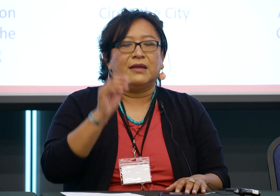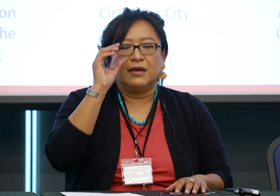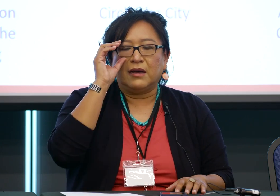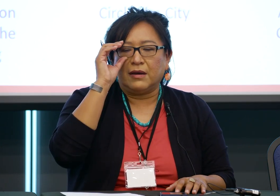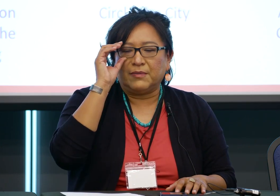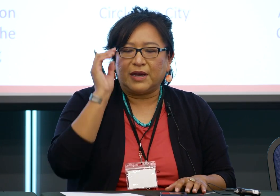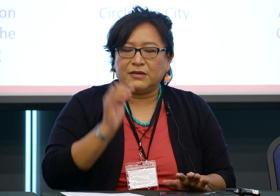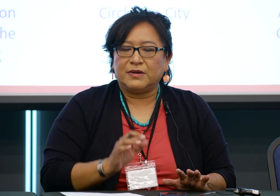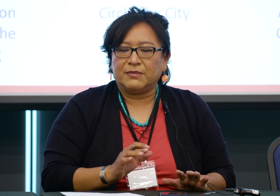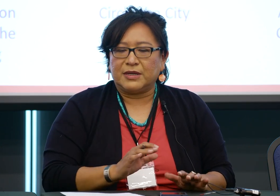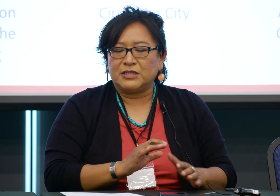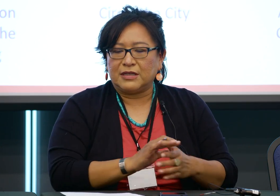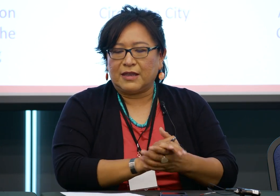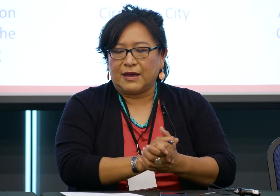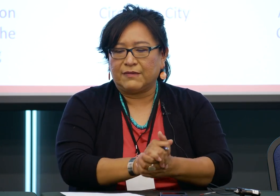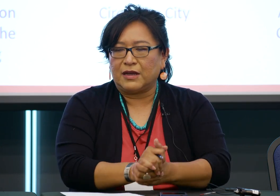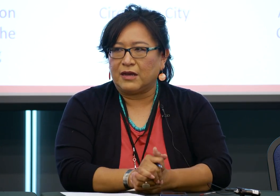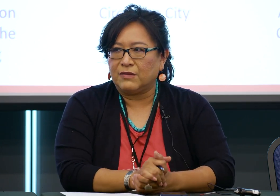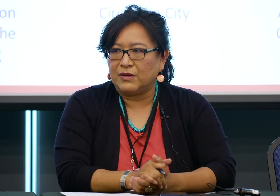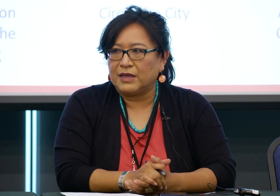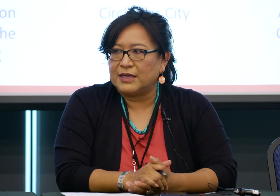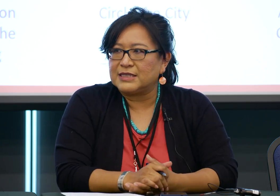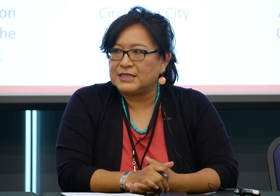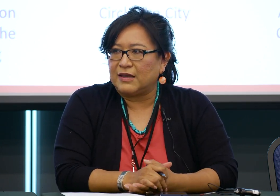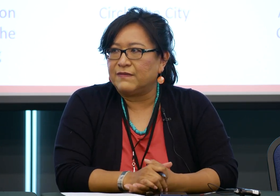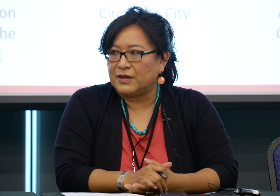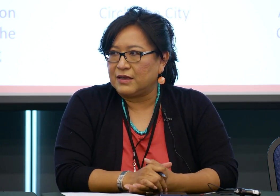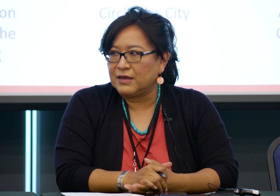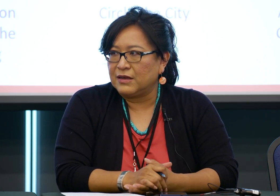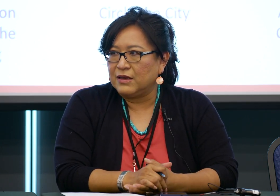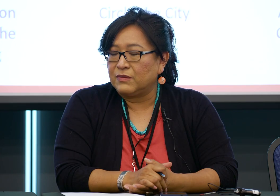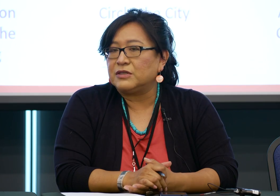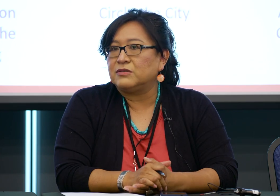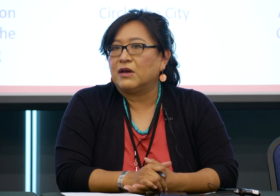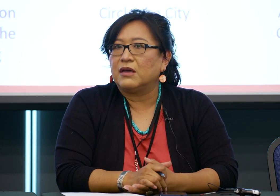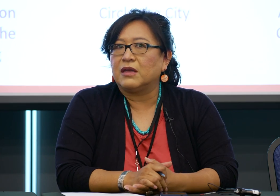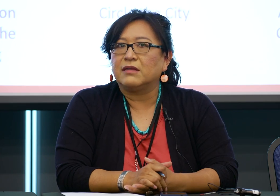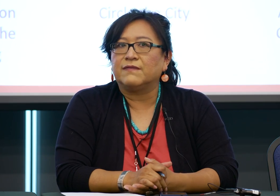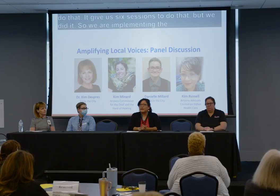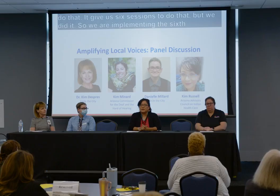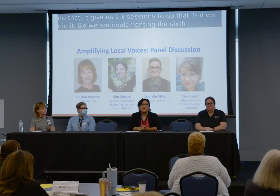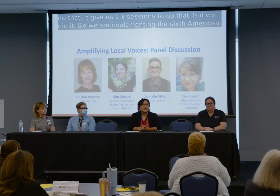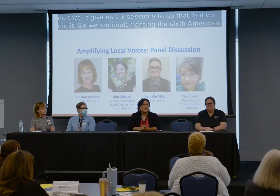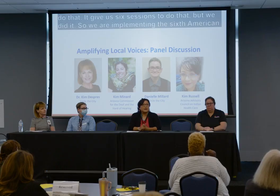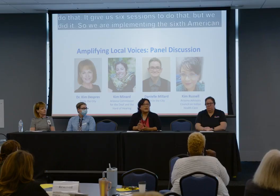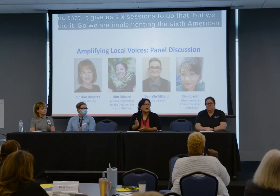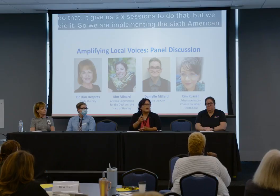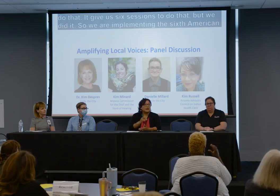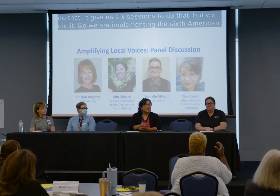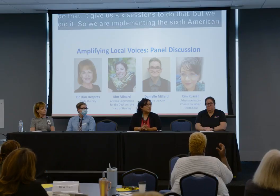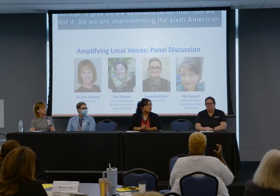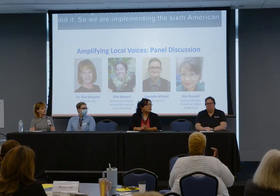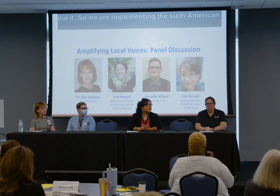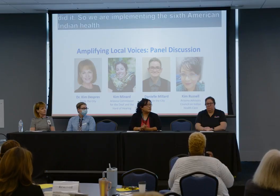I do want to mention that right now we only get state funding. We do not get the federal funding like the other AHECs do.